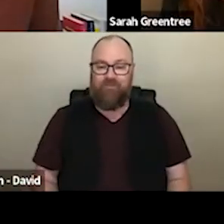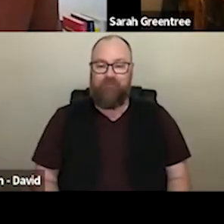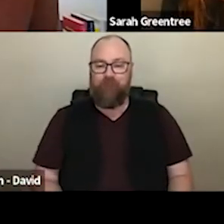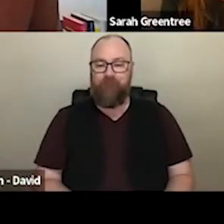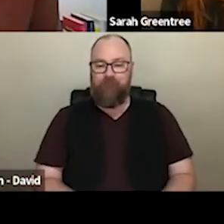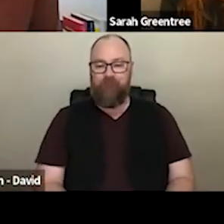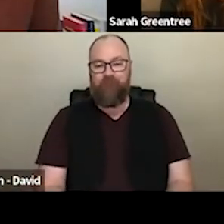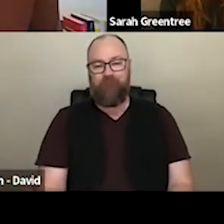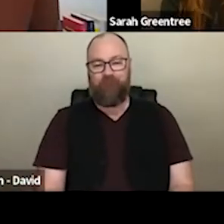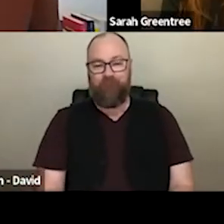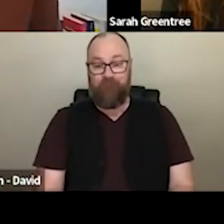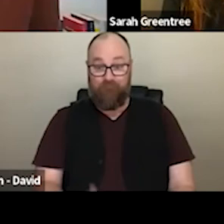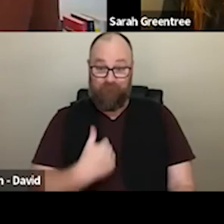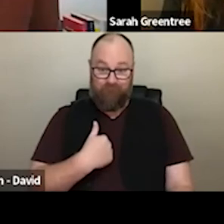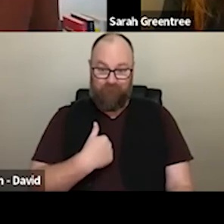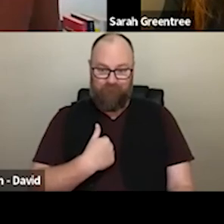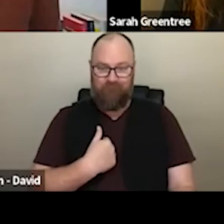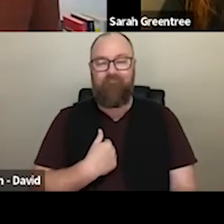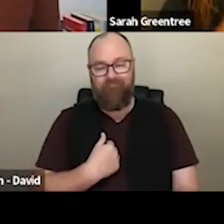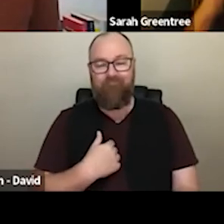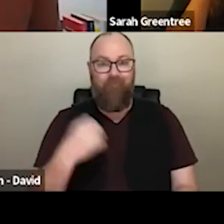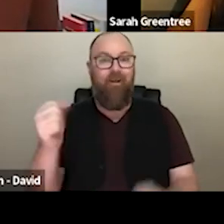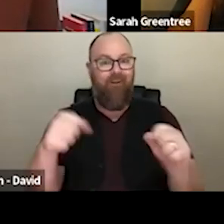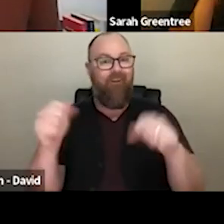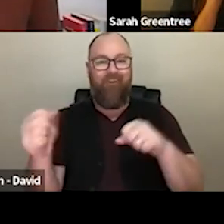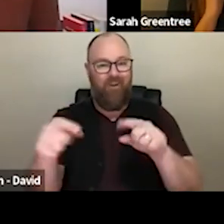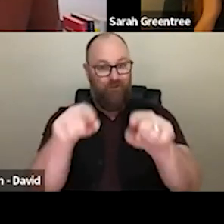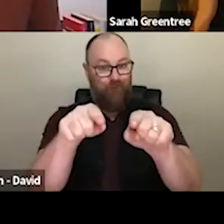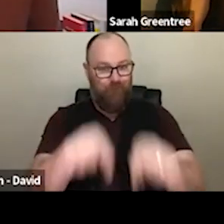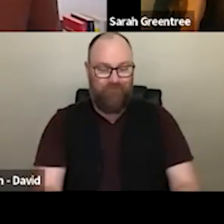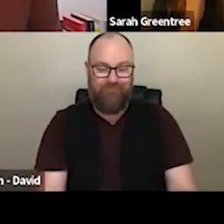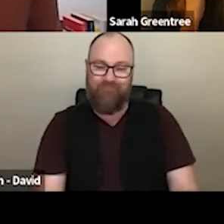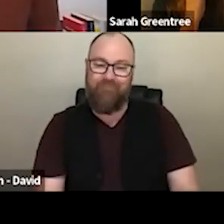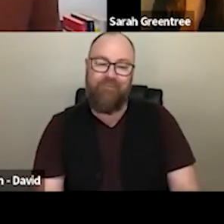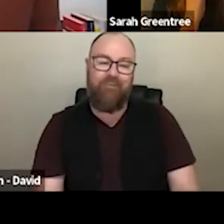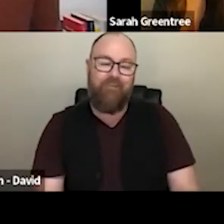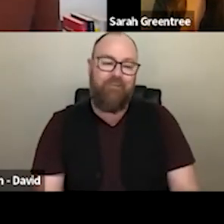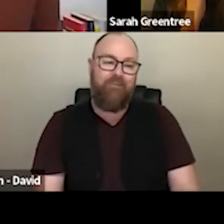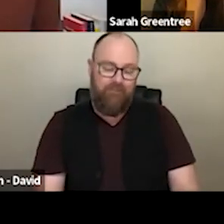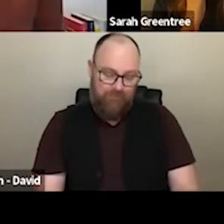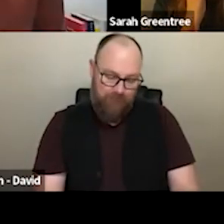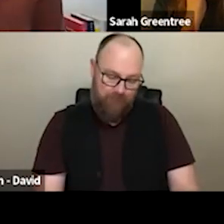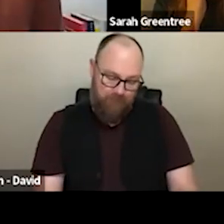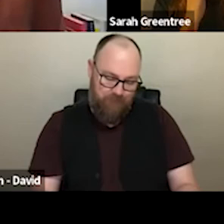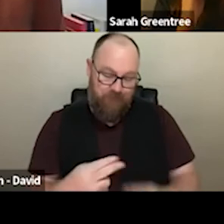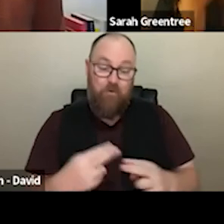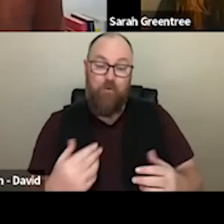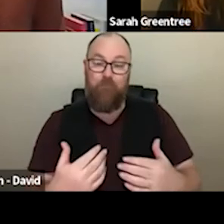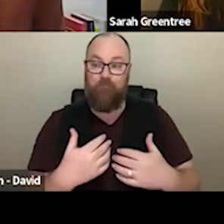like. Shall I go? Shall I go? Yes, so nothing. I think I for me. For me the compelling four-year artistic